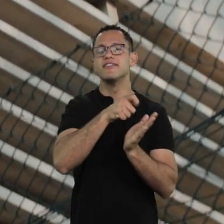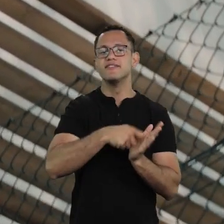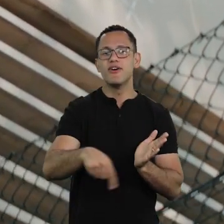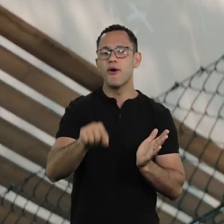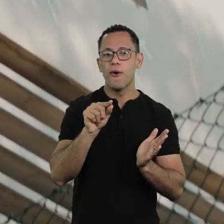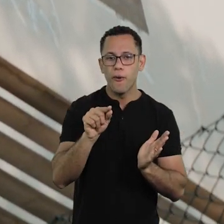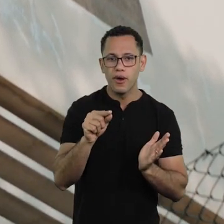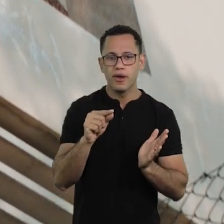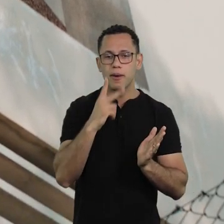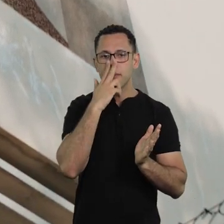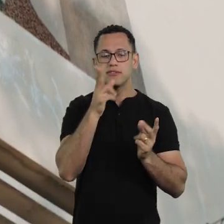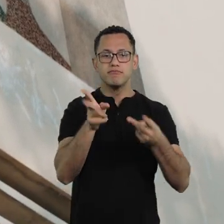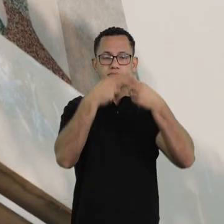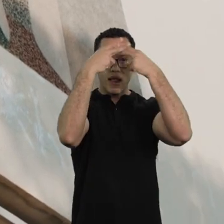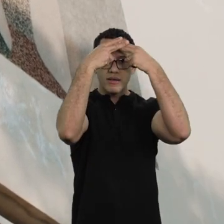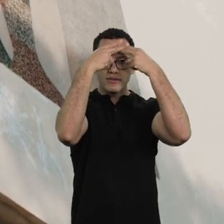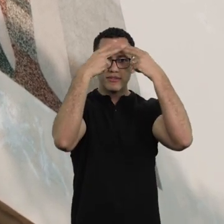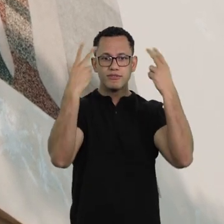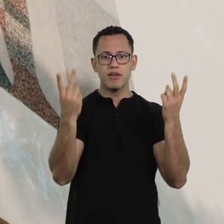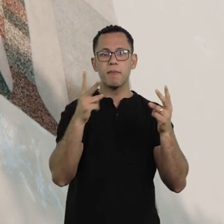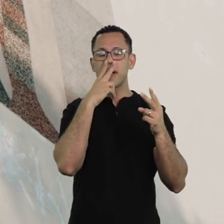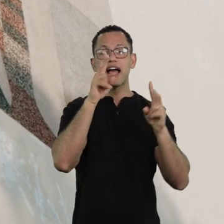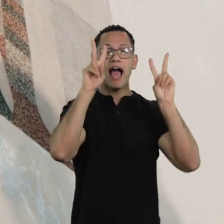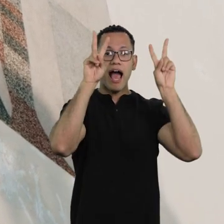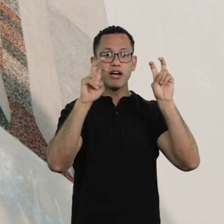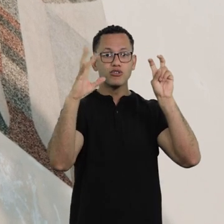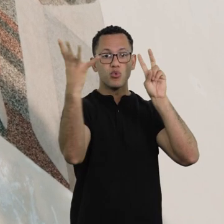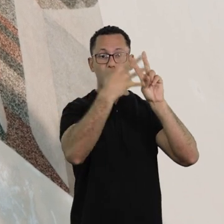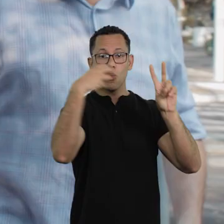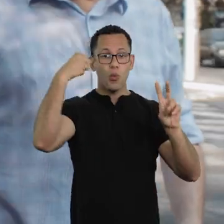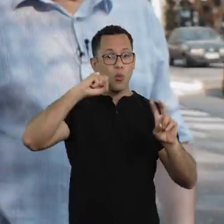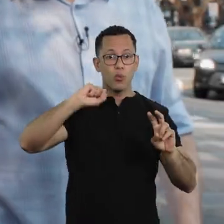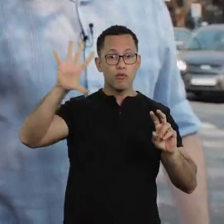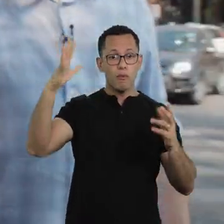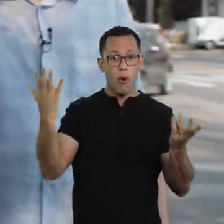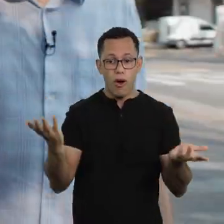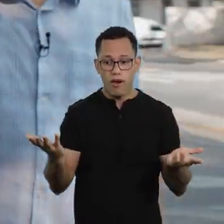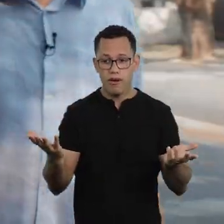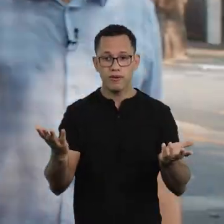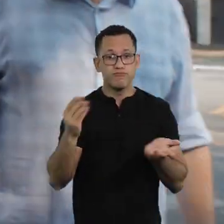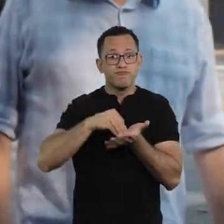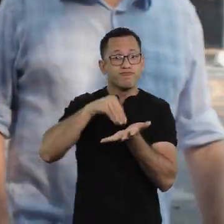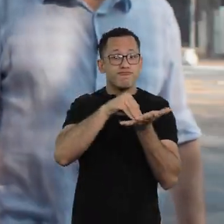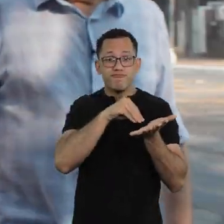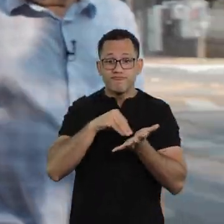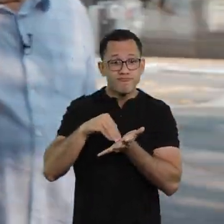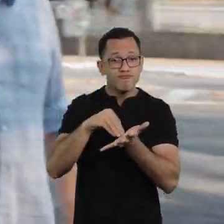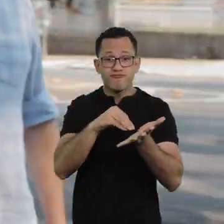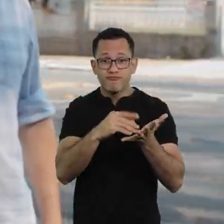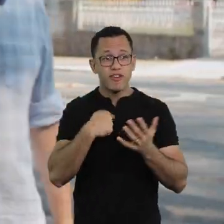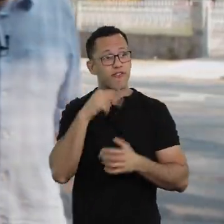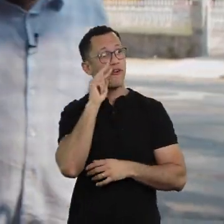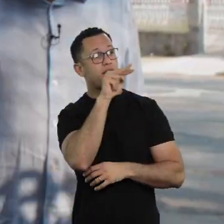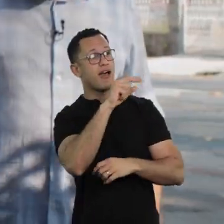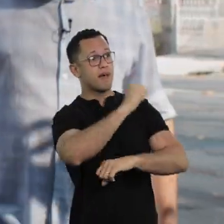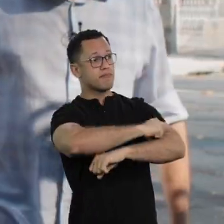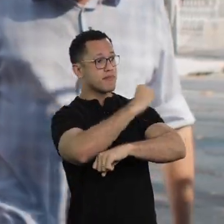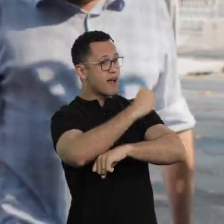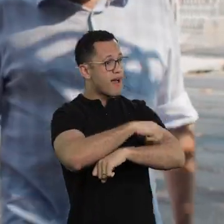The chronicle was in lockdown. They took the subject away from me, right? They robbed me of the subject, so I started to create, write about the cat,